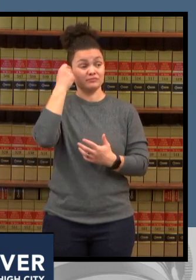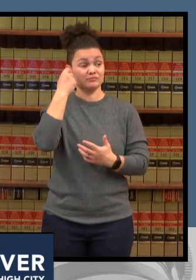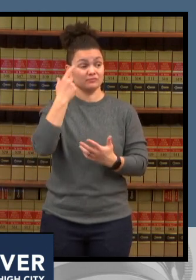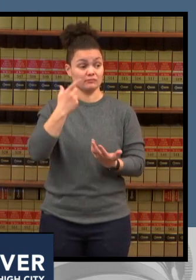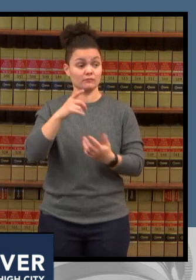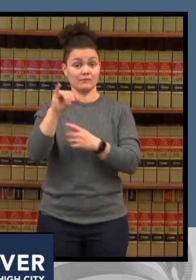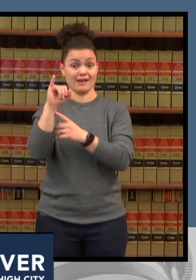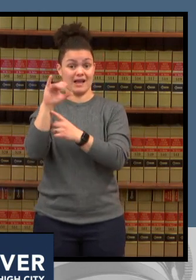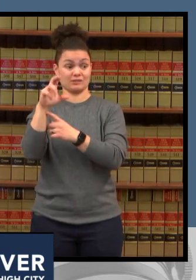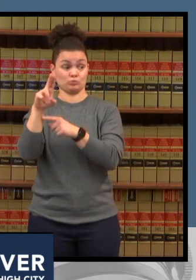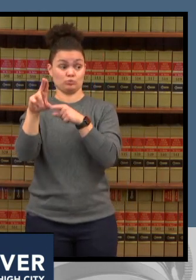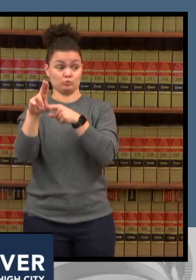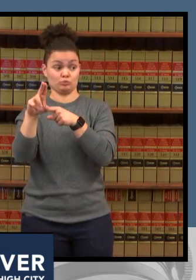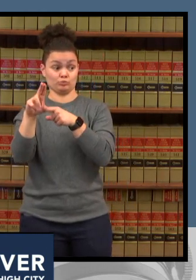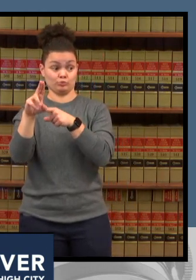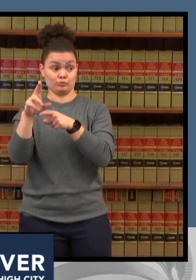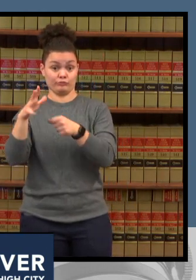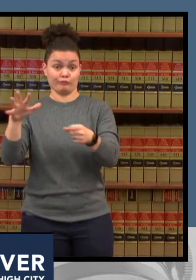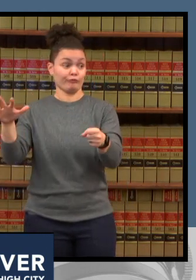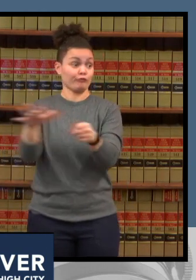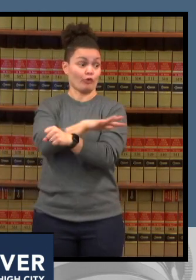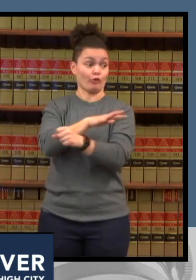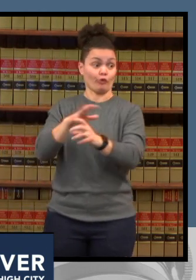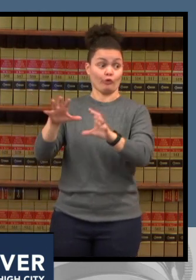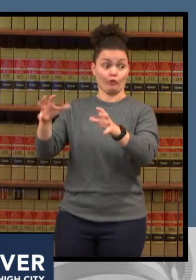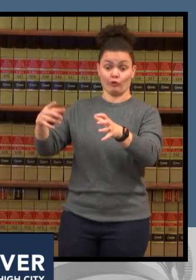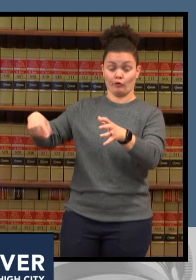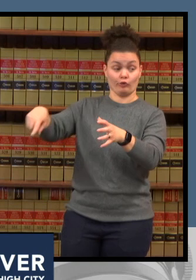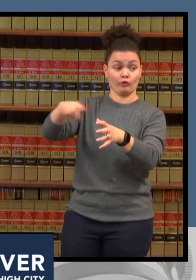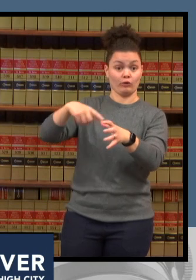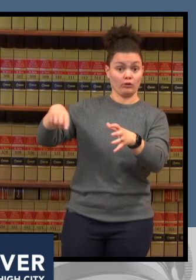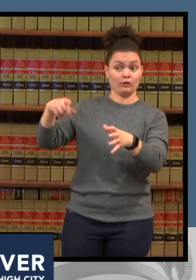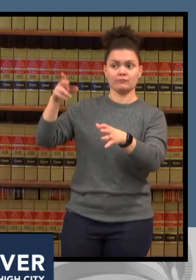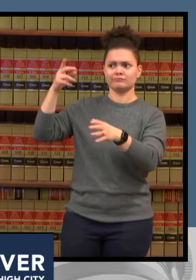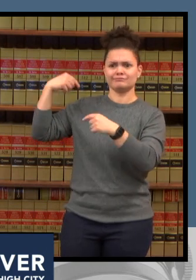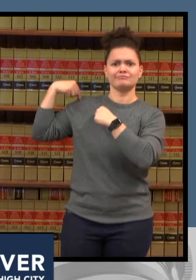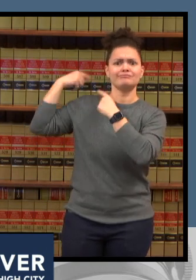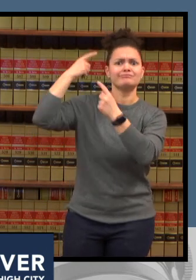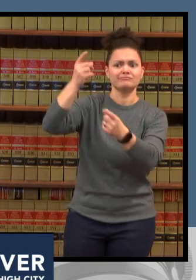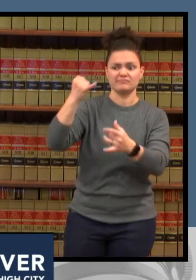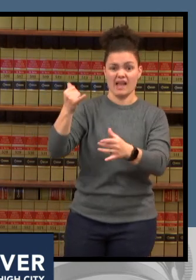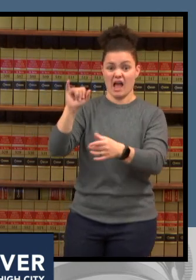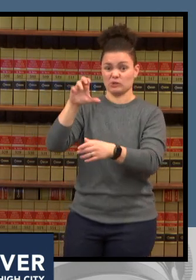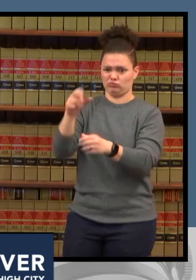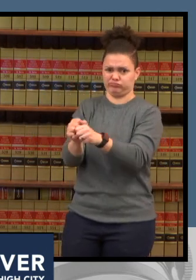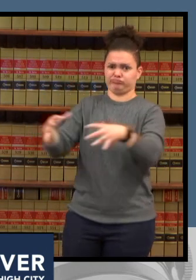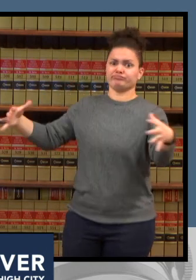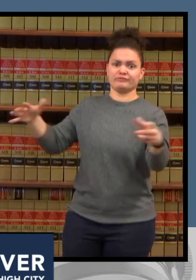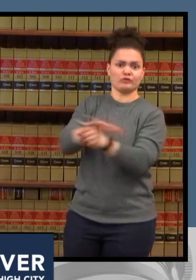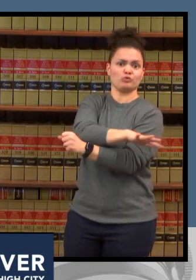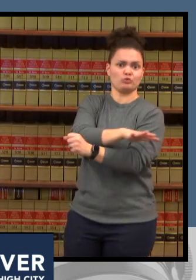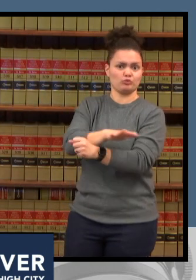requiring fewer icu beds so at our place right now if you want a bed what we have available is an icu